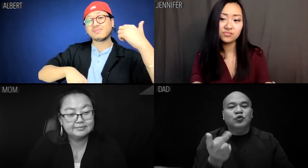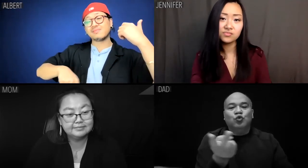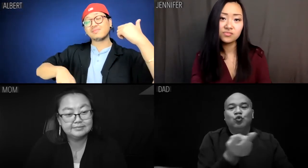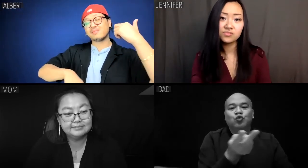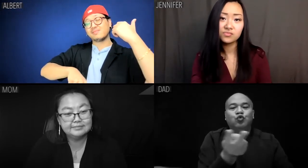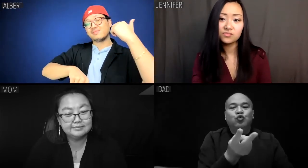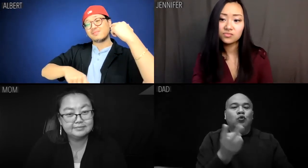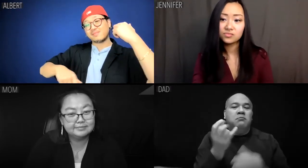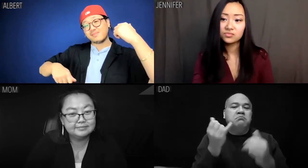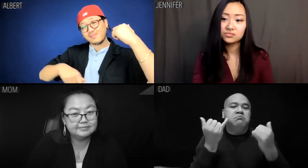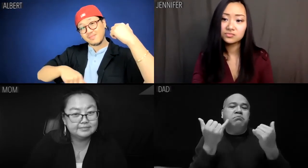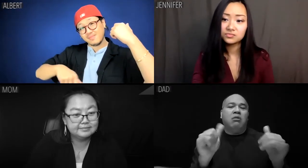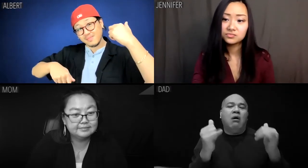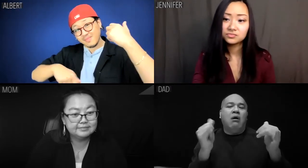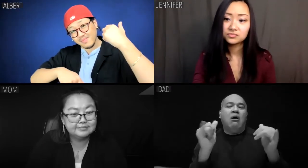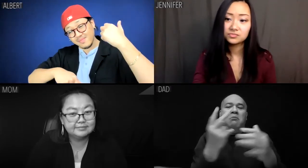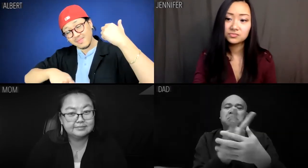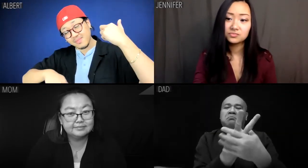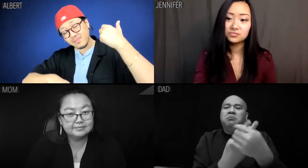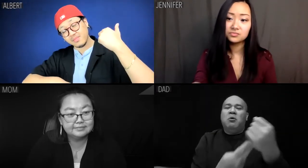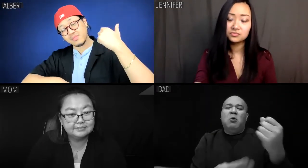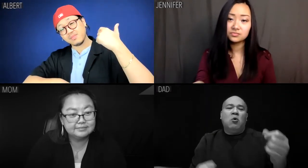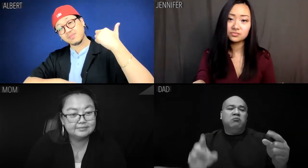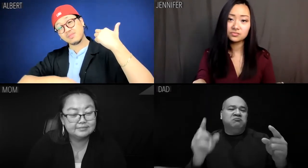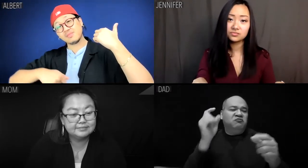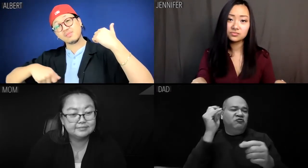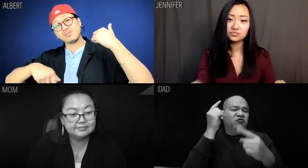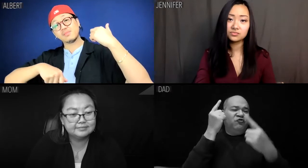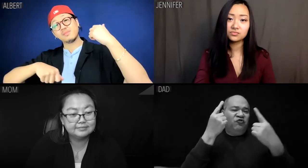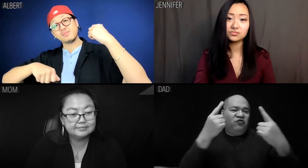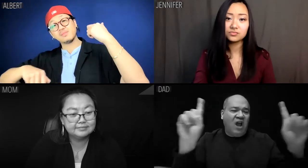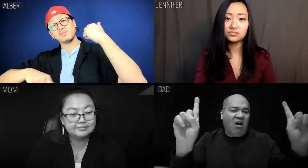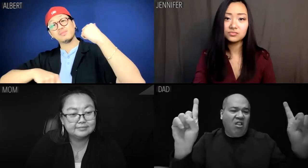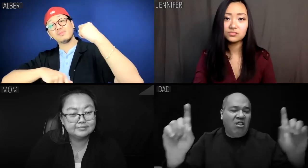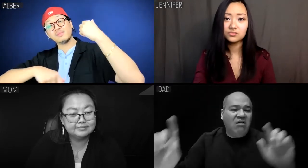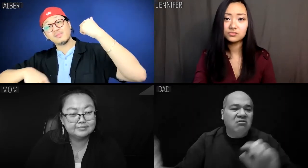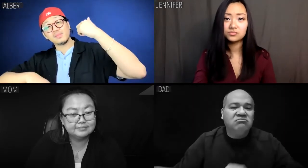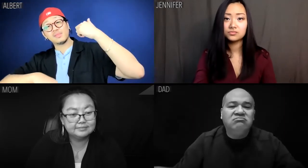Dad: You two will play the duet and that's final.